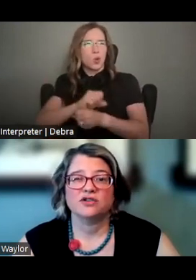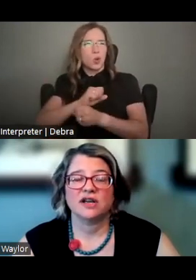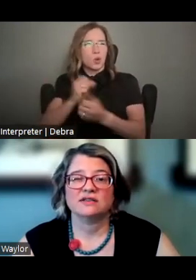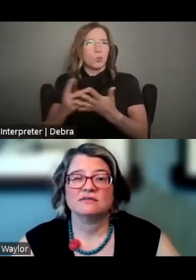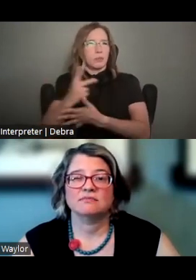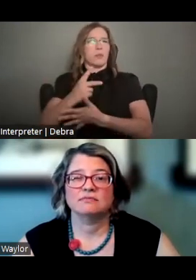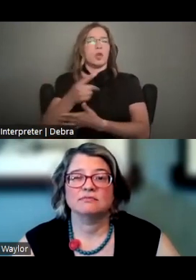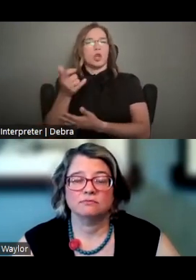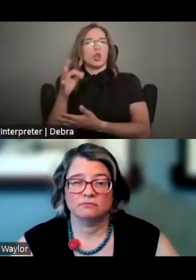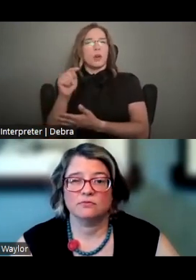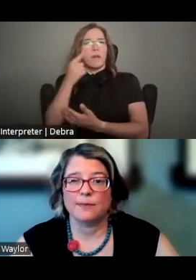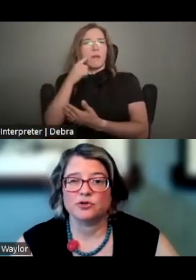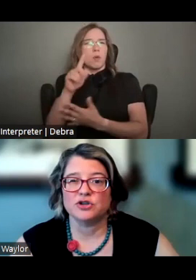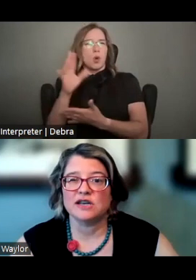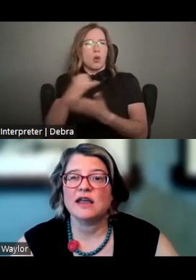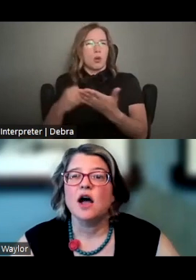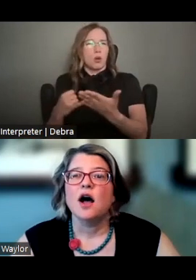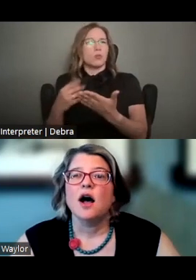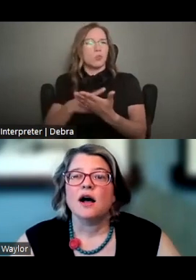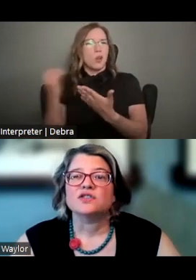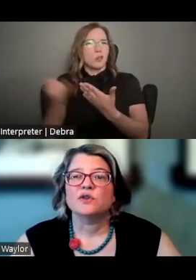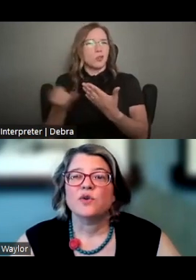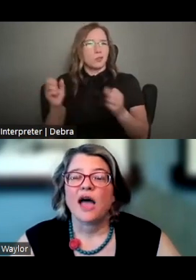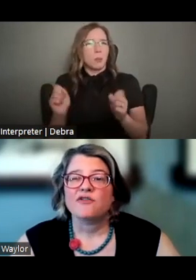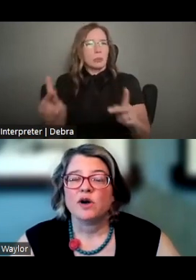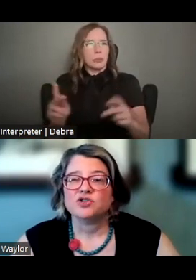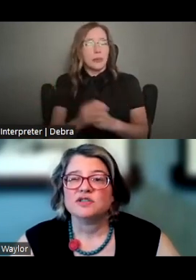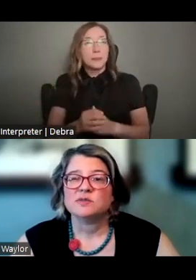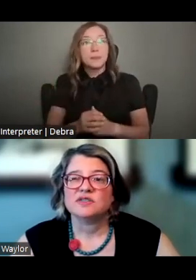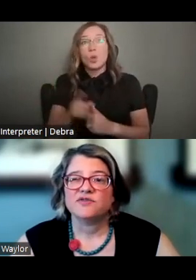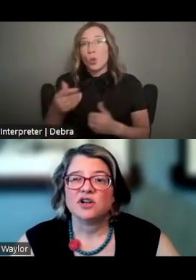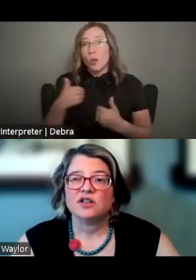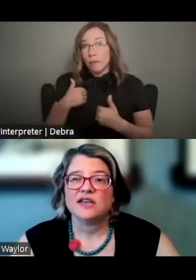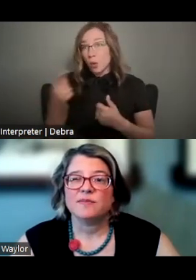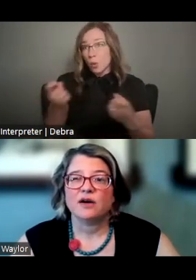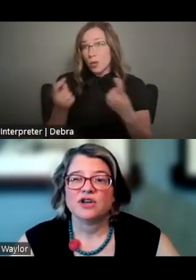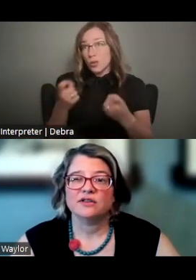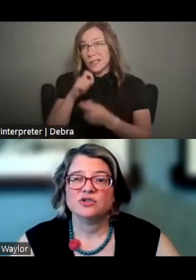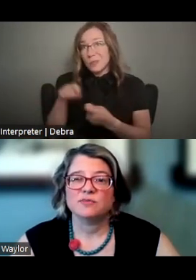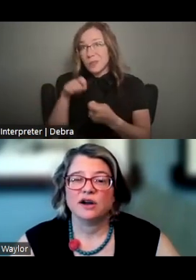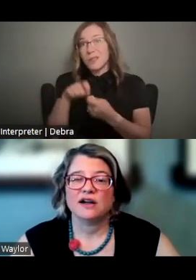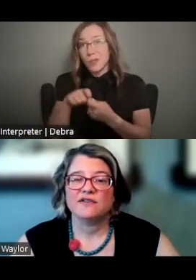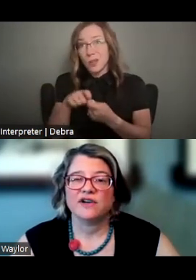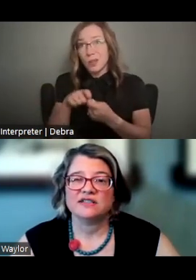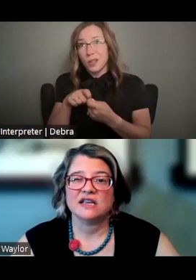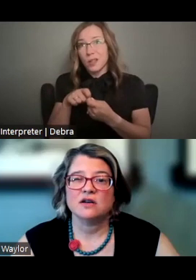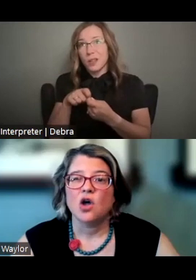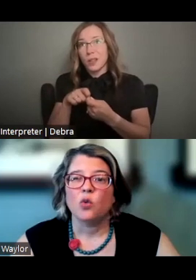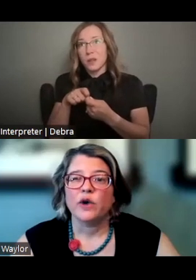PROJECTS OPPORTUNITY SO IF YOU HAVE QUESTIONS SPECIFICALLY ABOUT CHALLENGE AMERICA FUNDING,